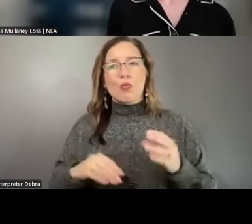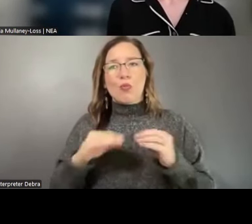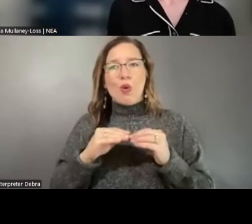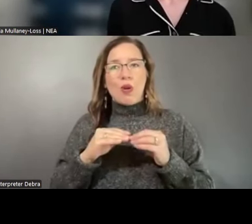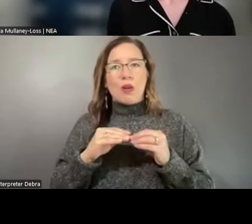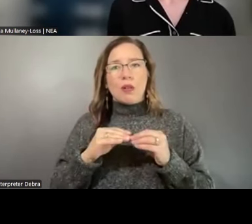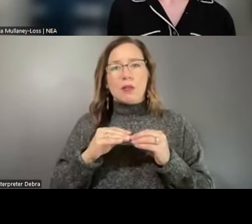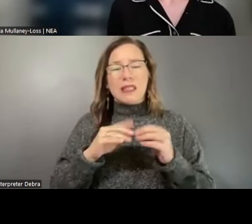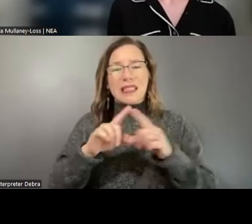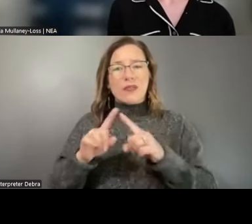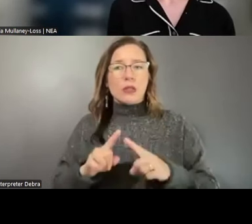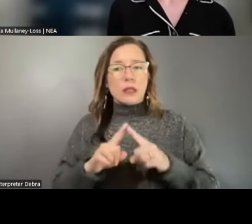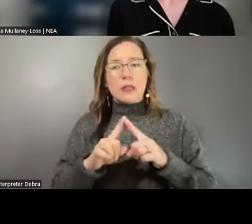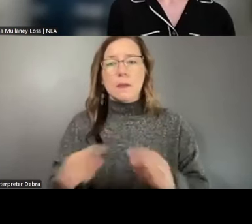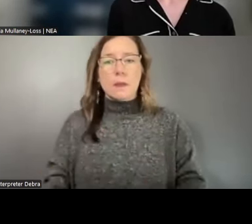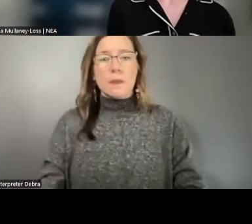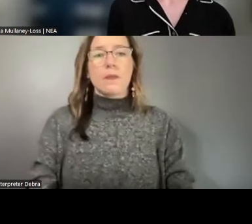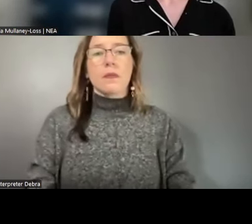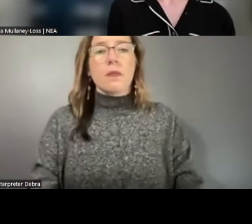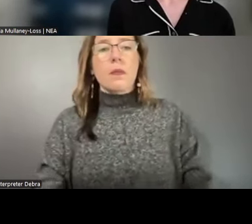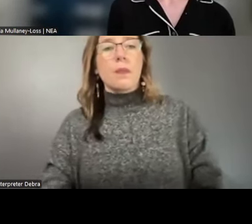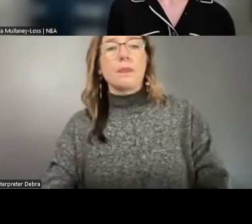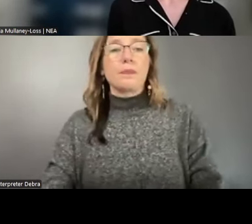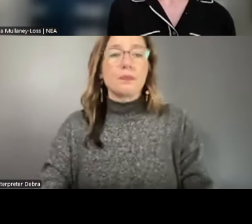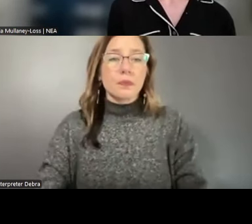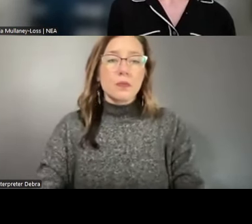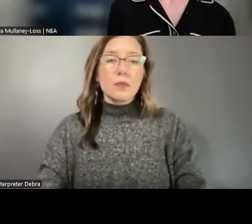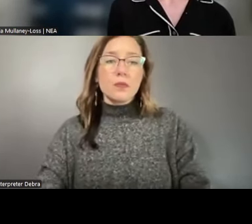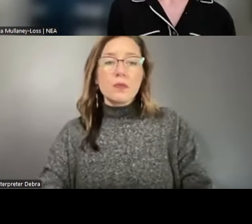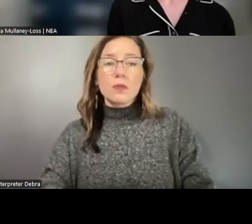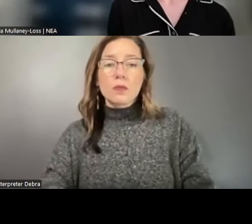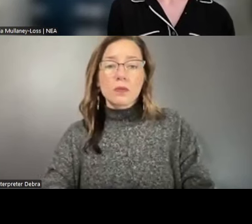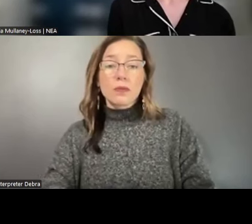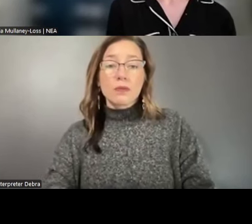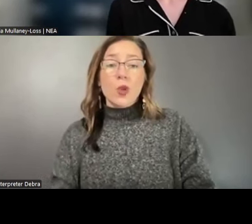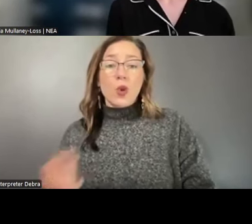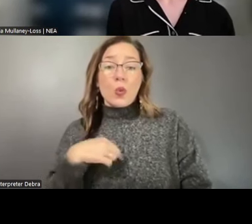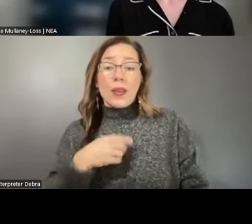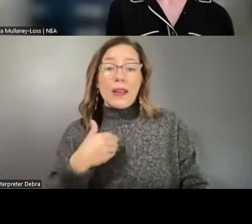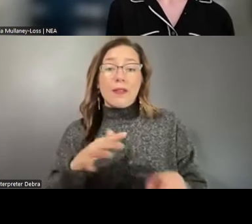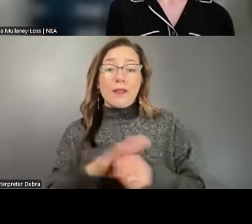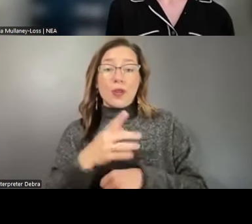differences. - I think we could have a full day conversation about this and we probably will.